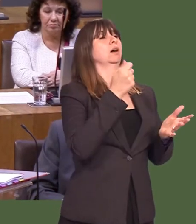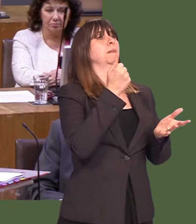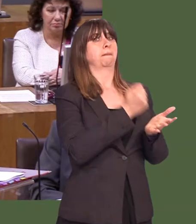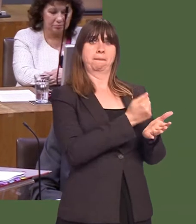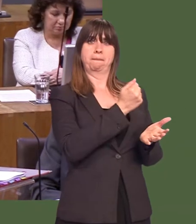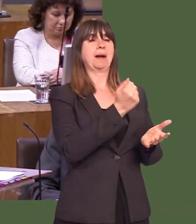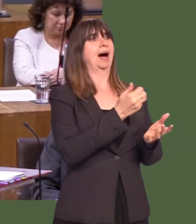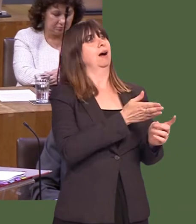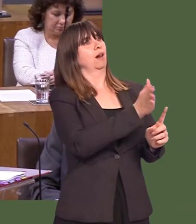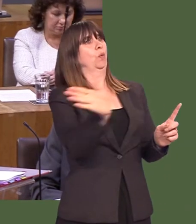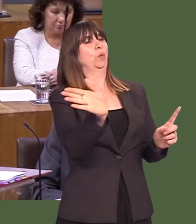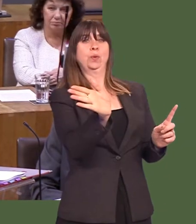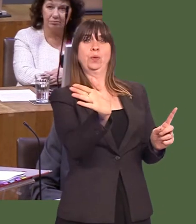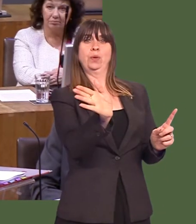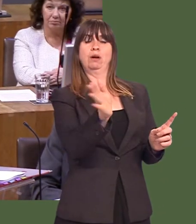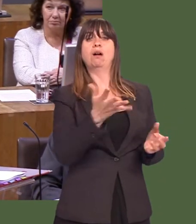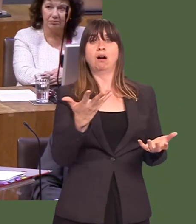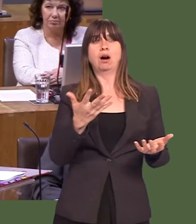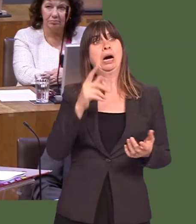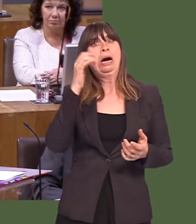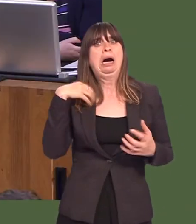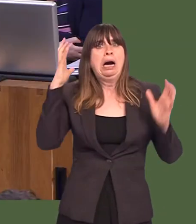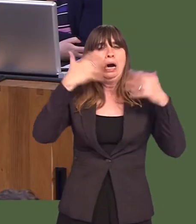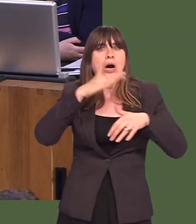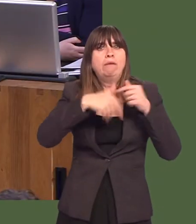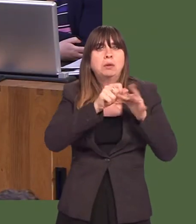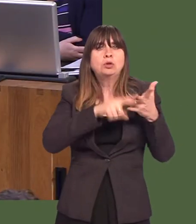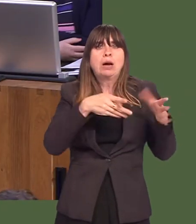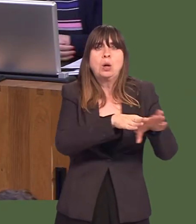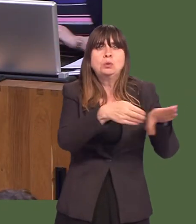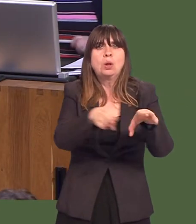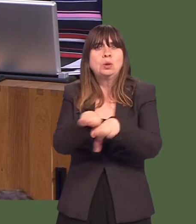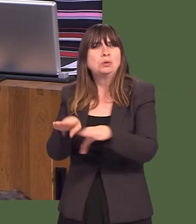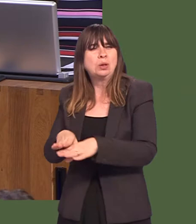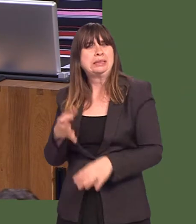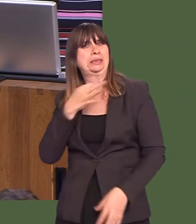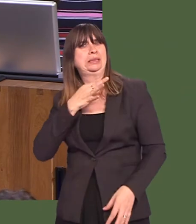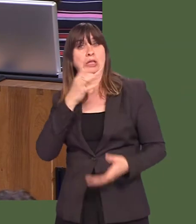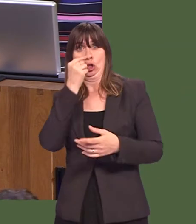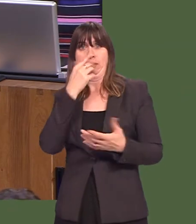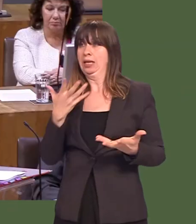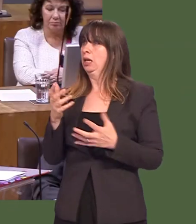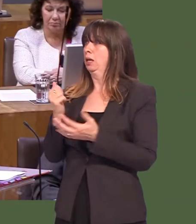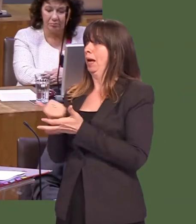What Iíd be more concerned about is if there were any announcement by Post Office in the future about closing post office branches, because that removes, of course, the only